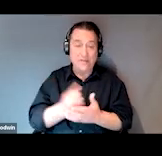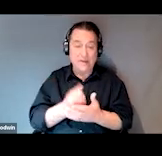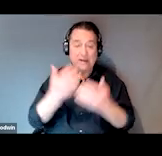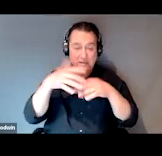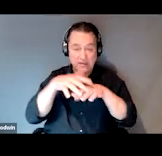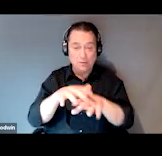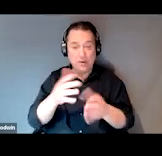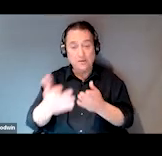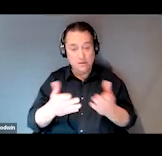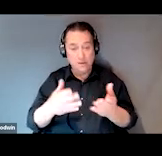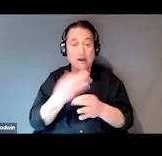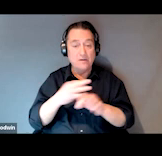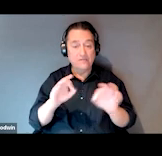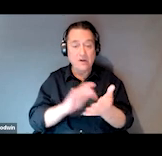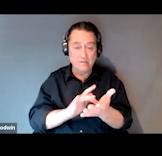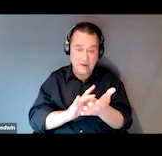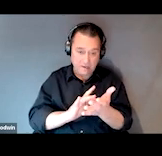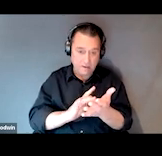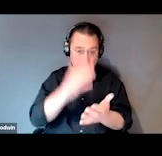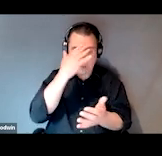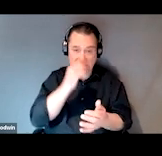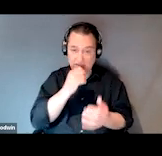and they get free medications because they don't have health insurance.